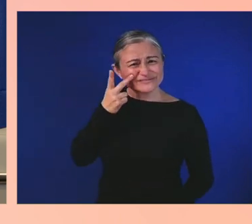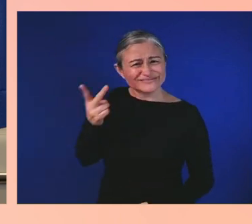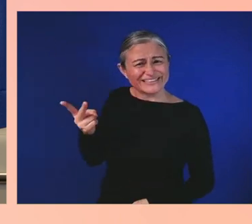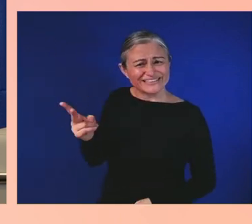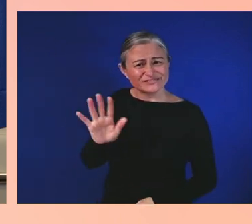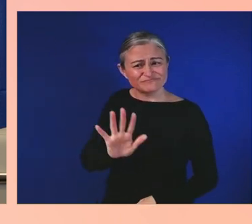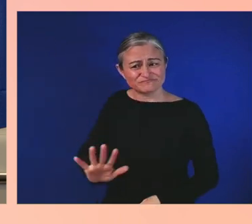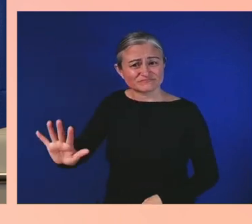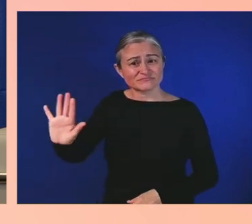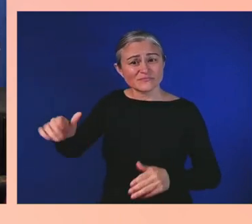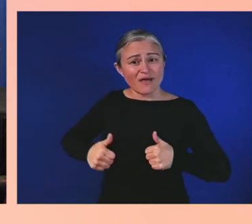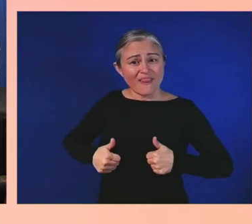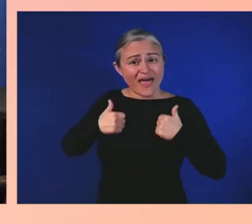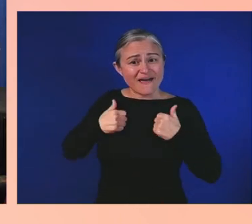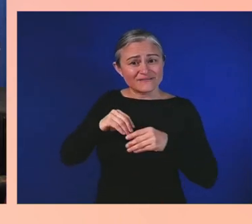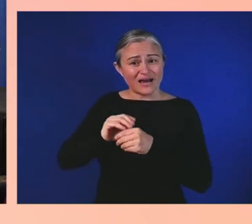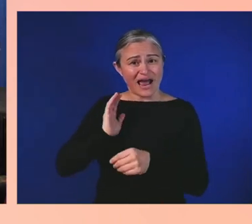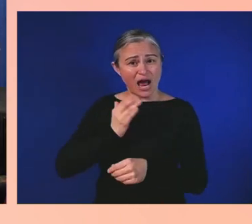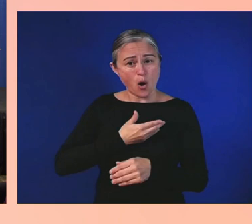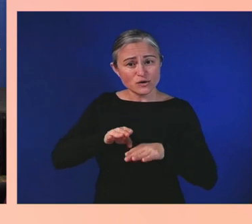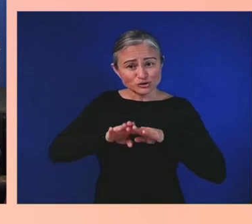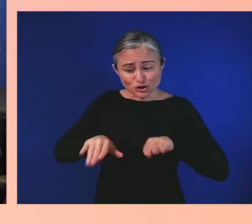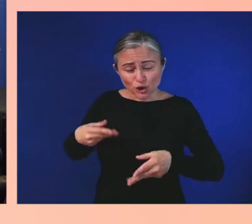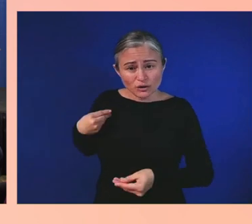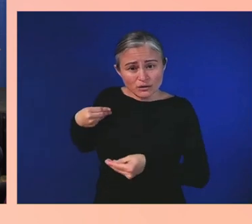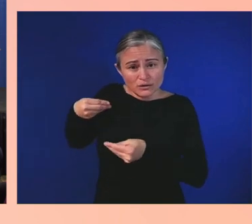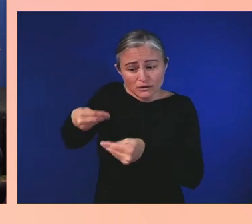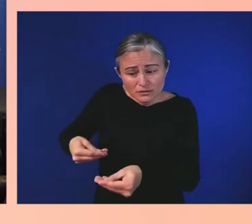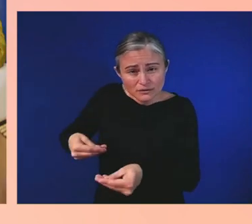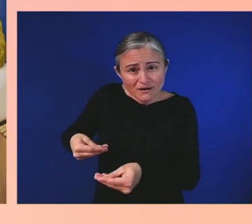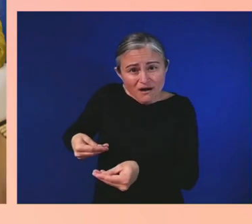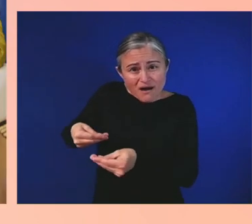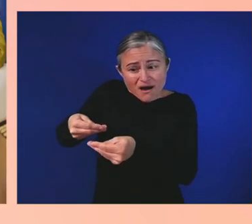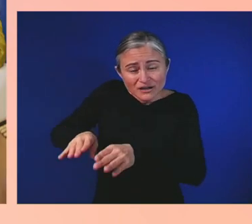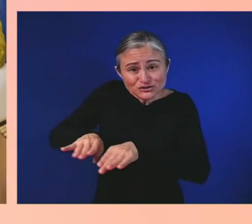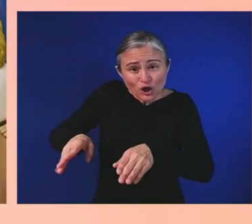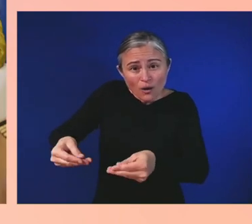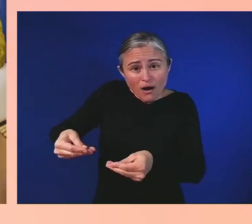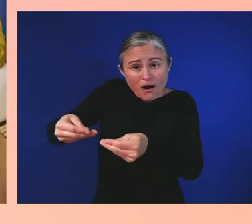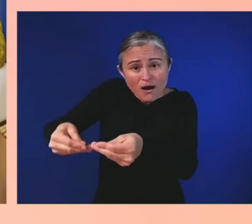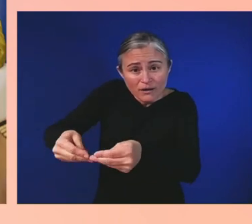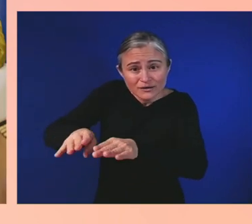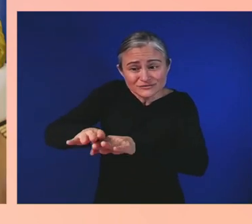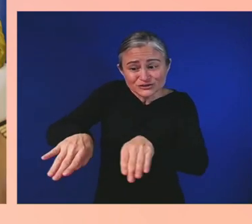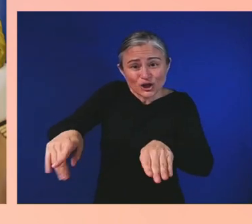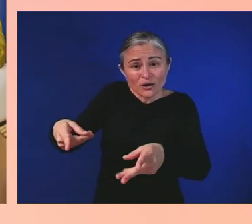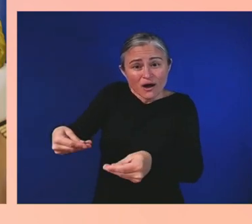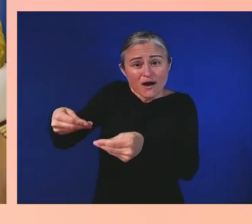Within the African-American community, we have to start doing a better job of being